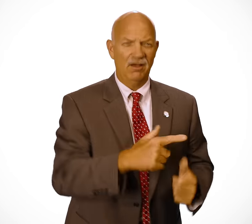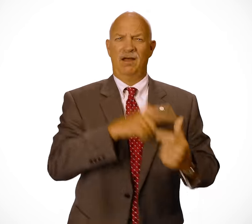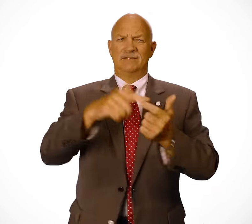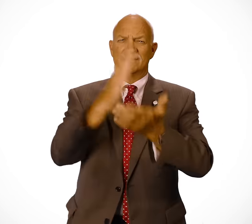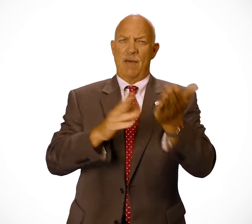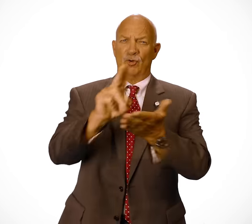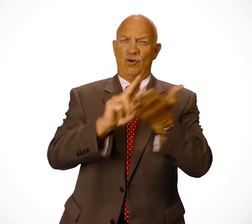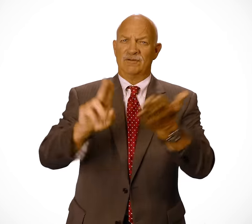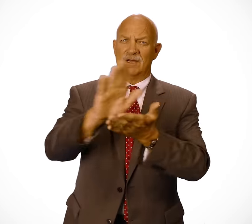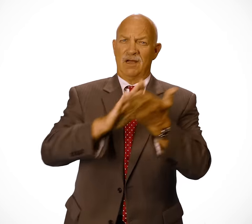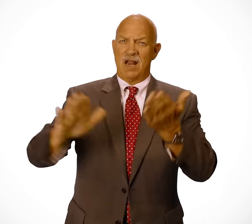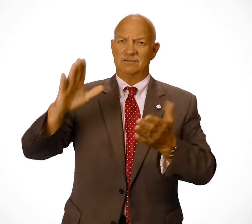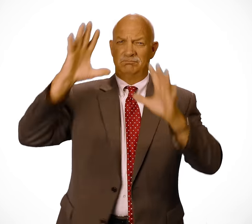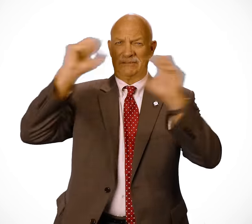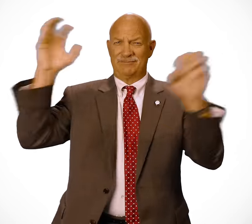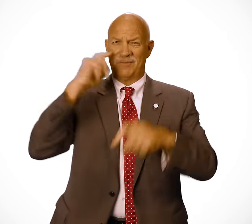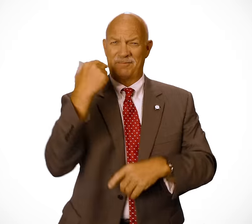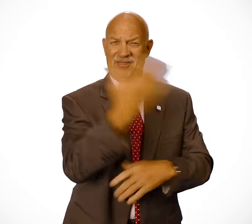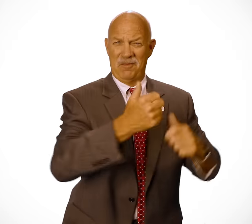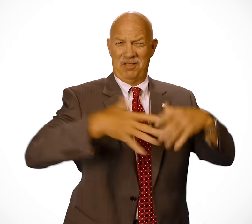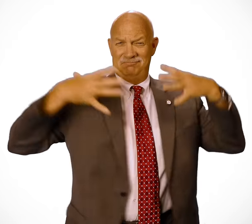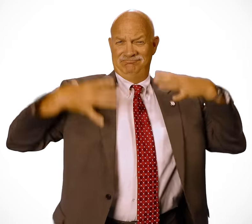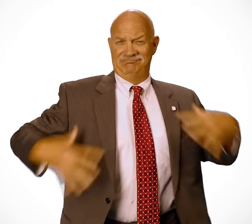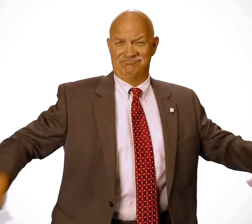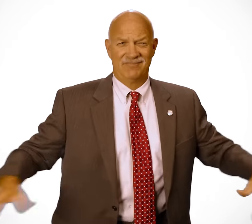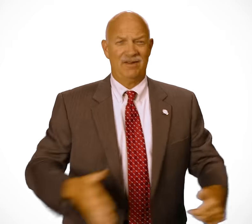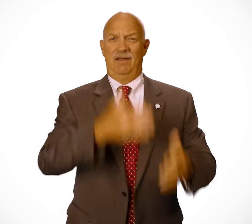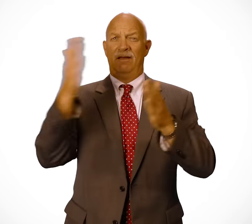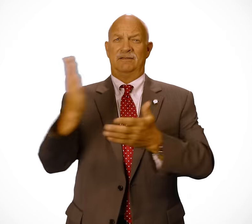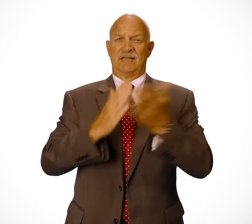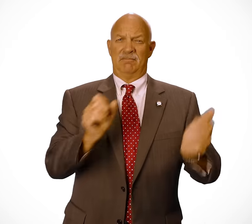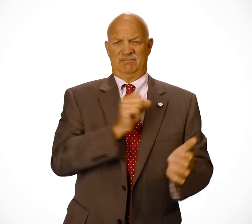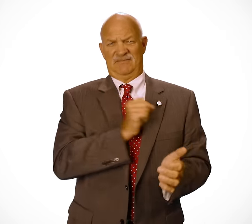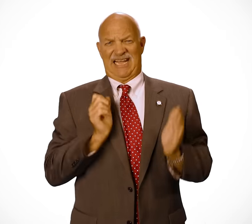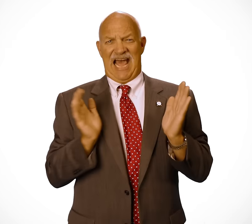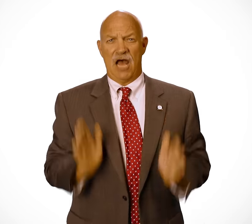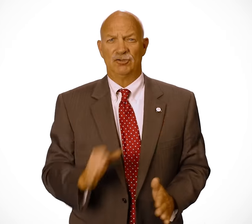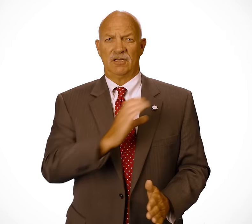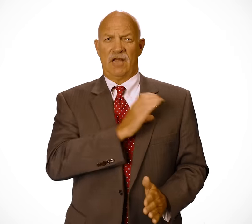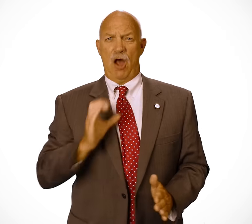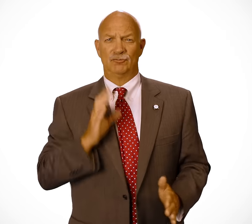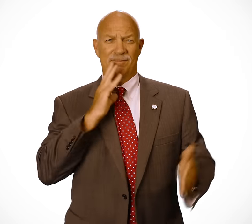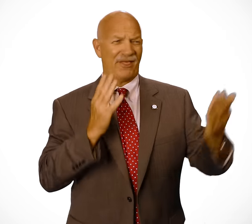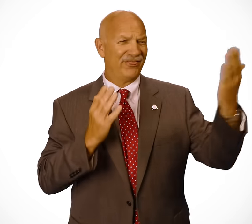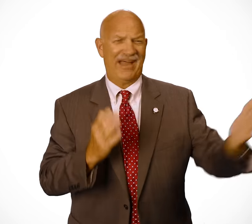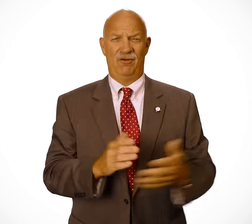Other college and university presidents; members of Congress;